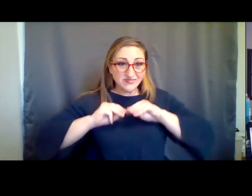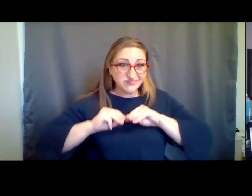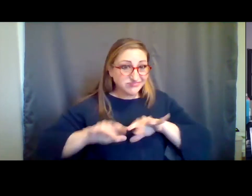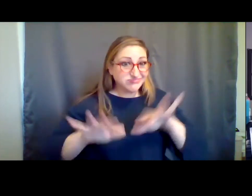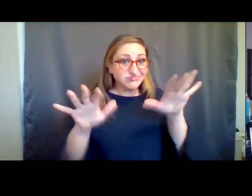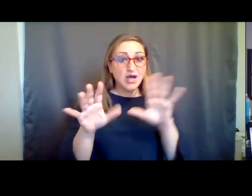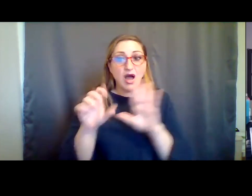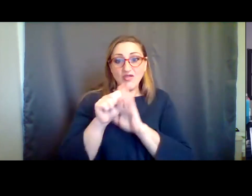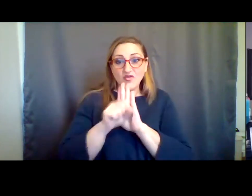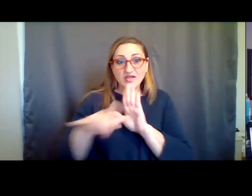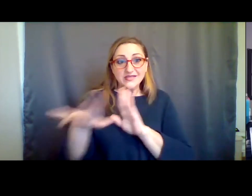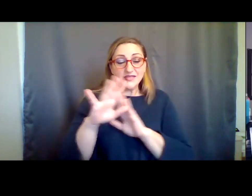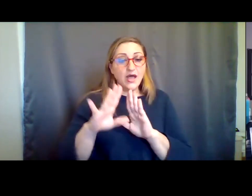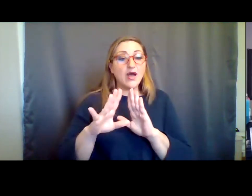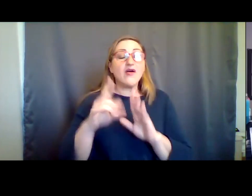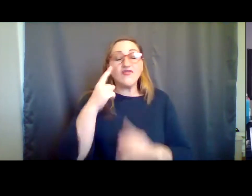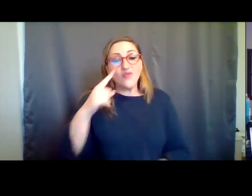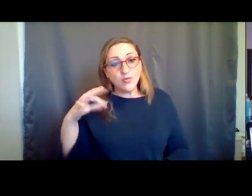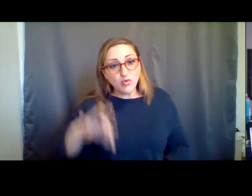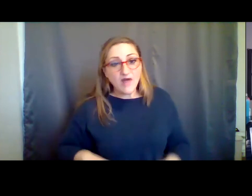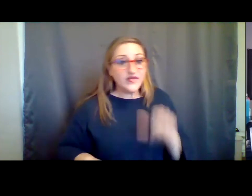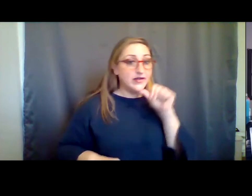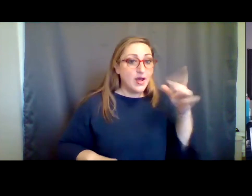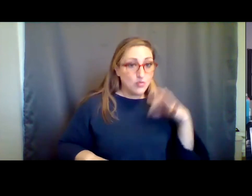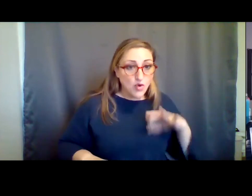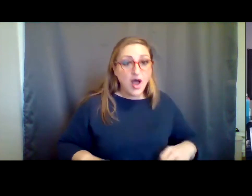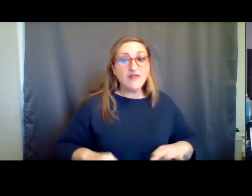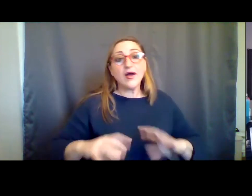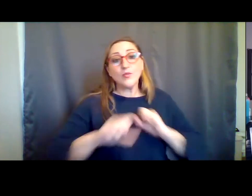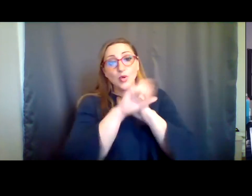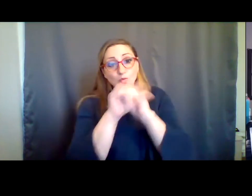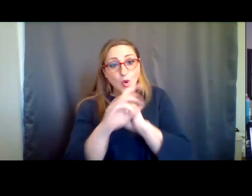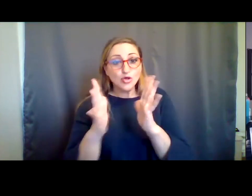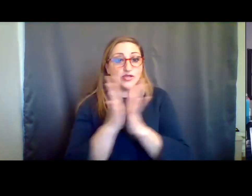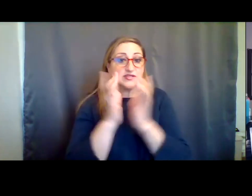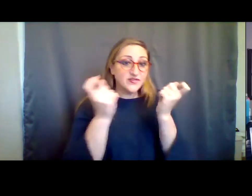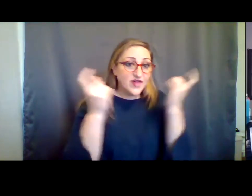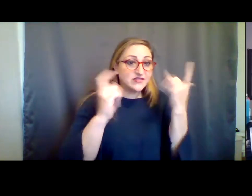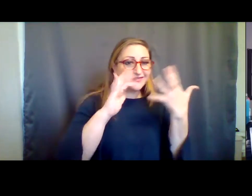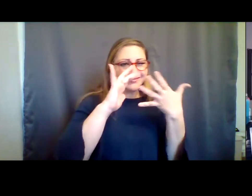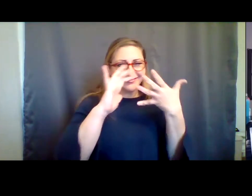both for-profit and nonprofit live performance venues and promoters and festivals. We sort of